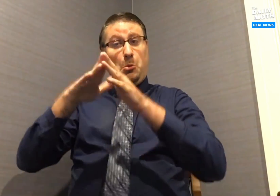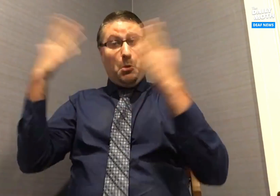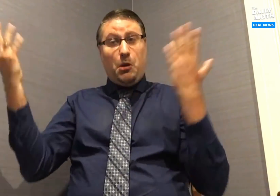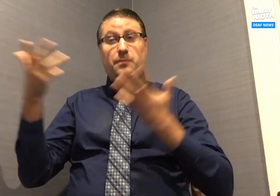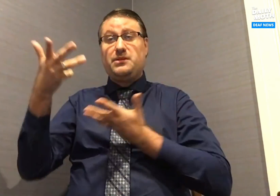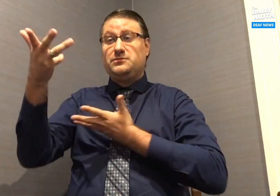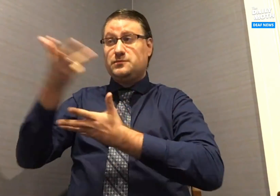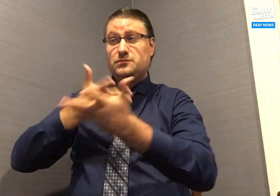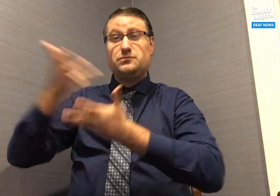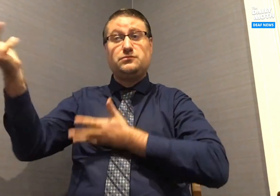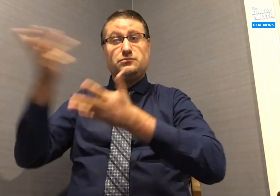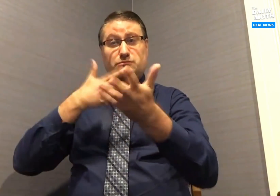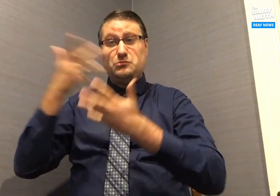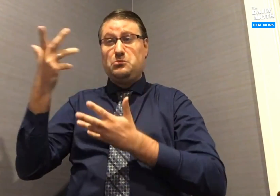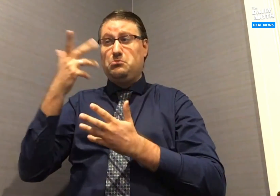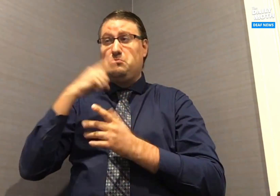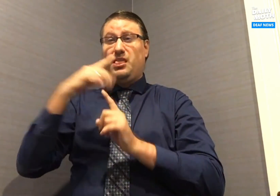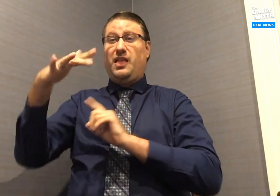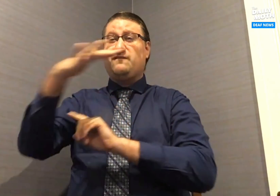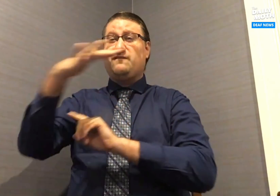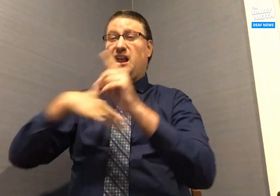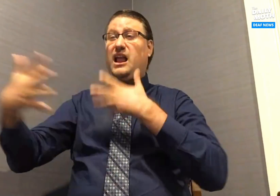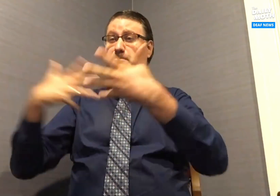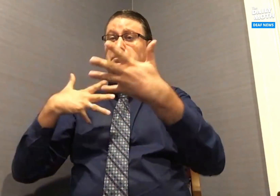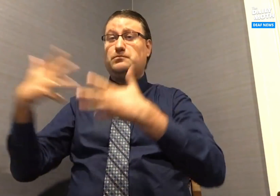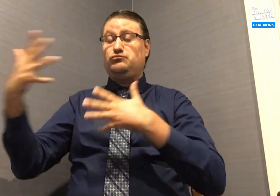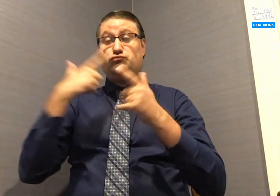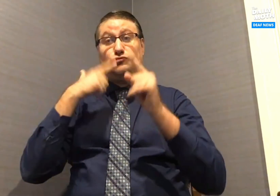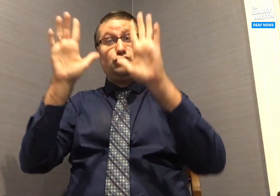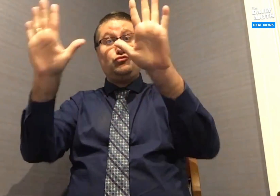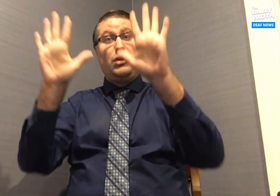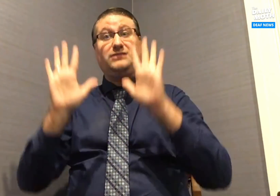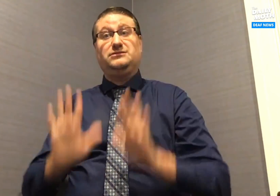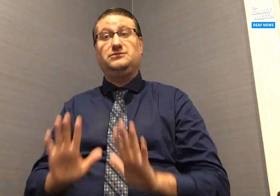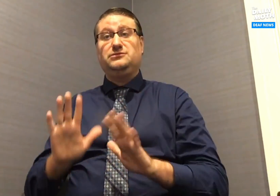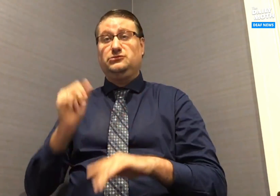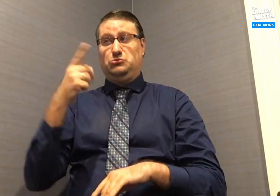I felt open and it was a wonderful environment.